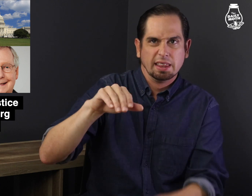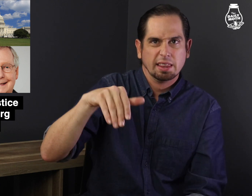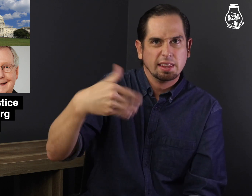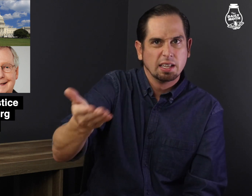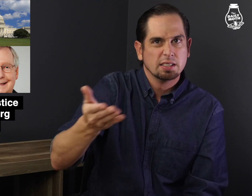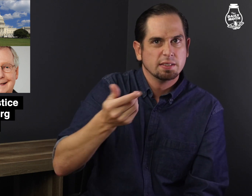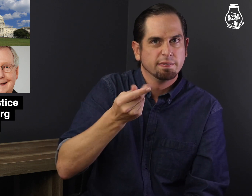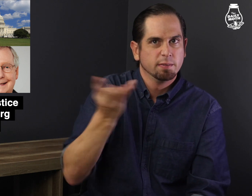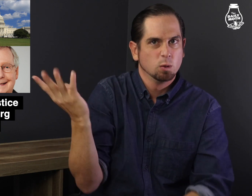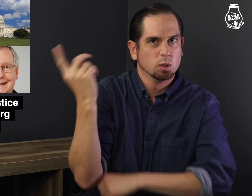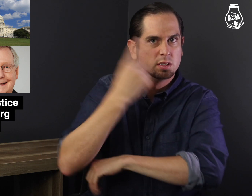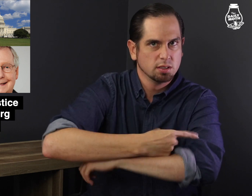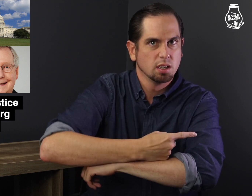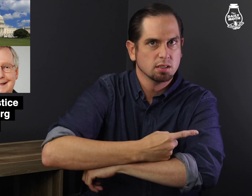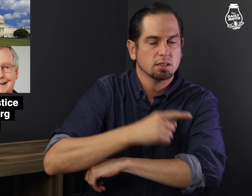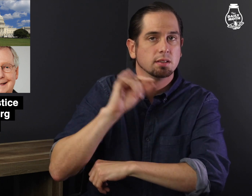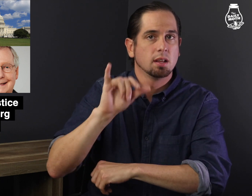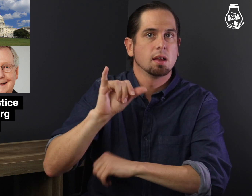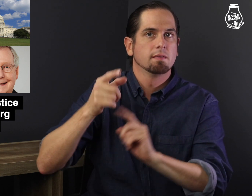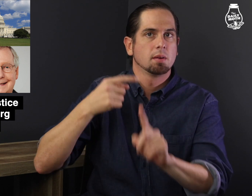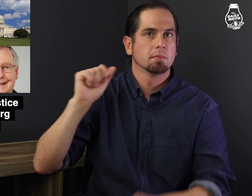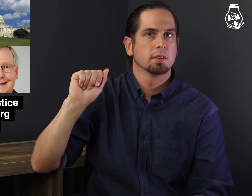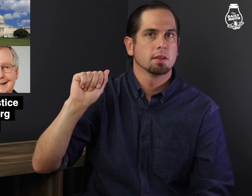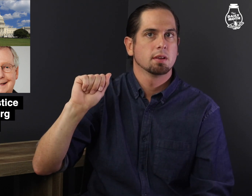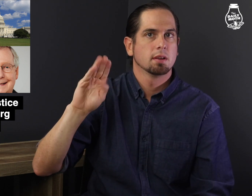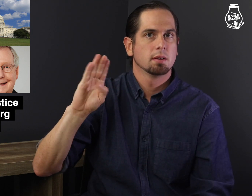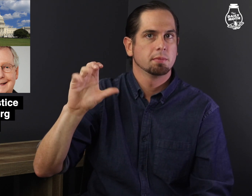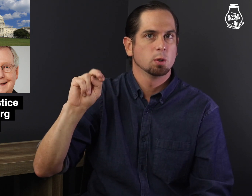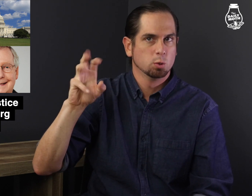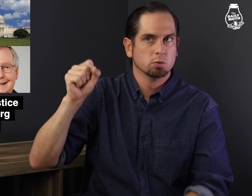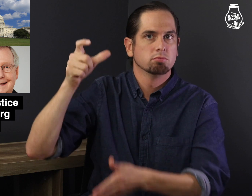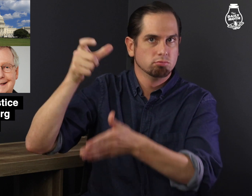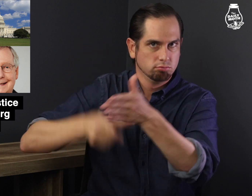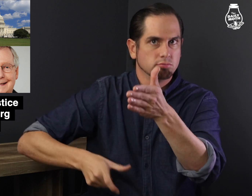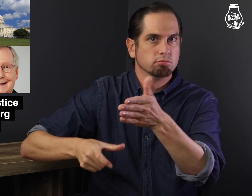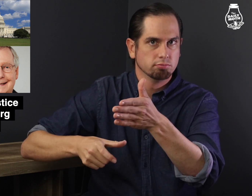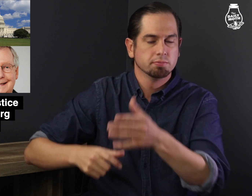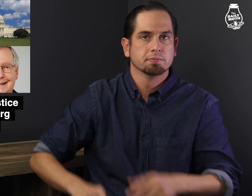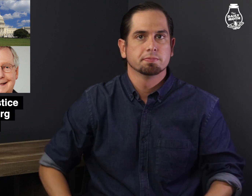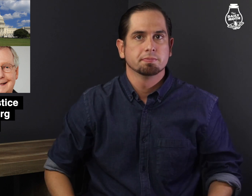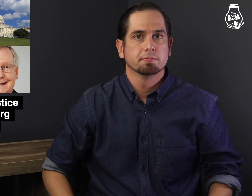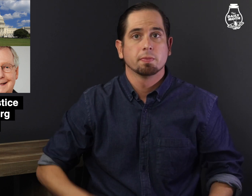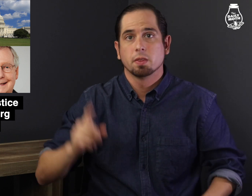the coming days, according to ABC News.